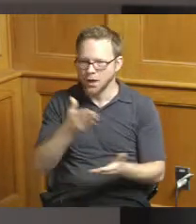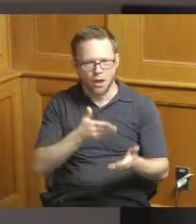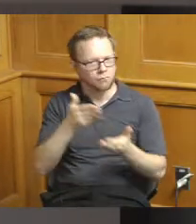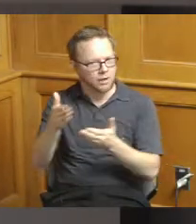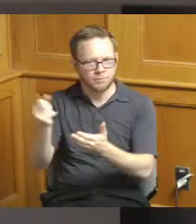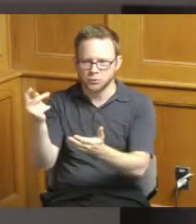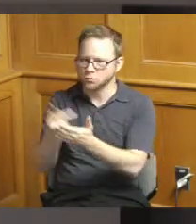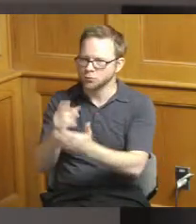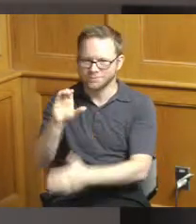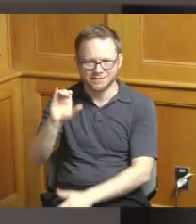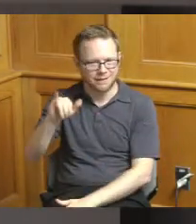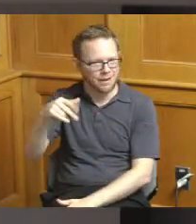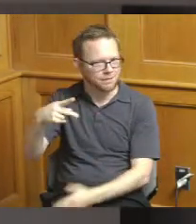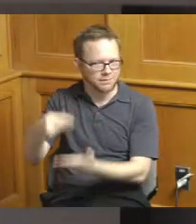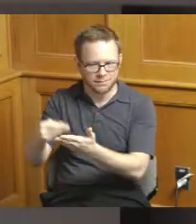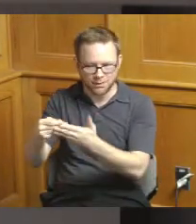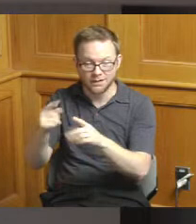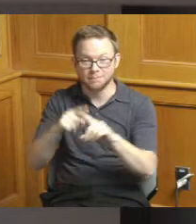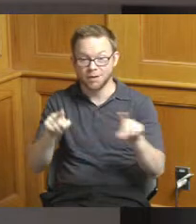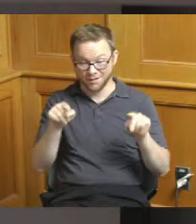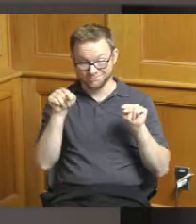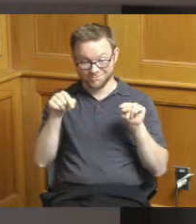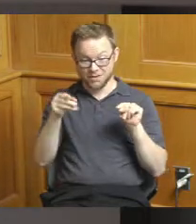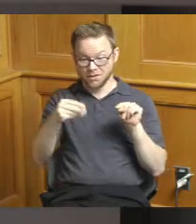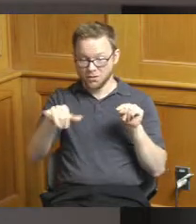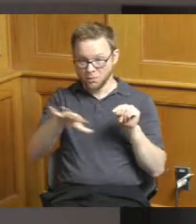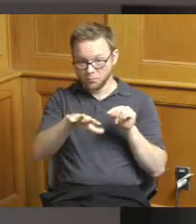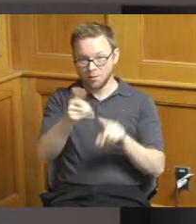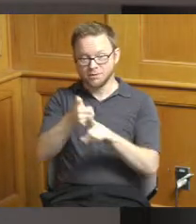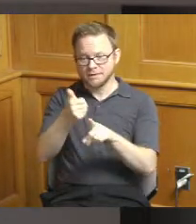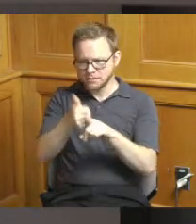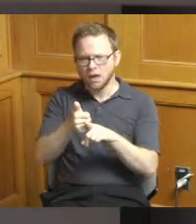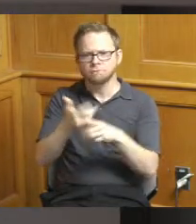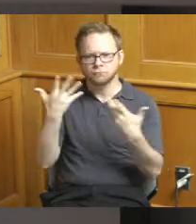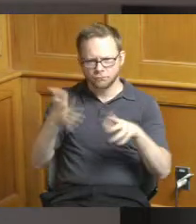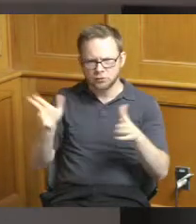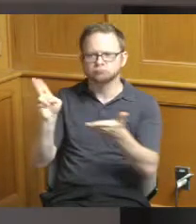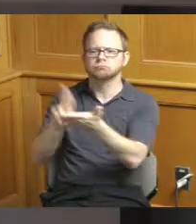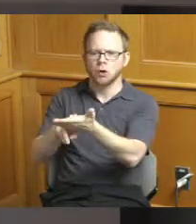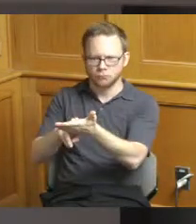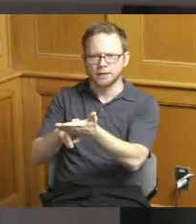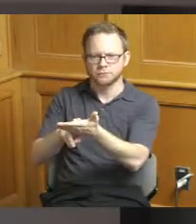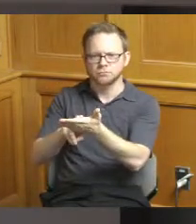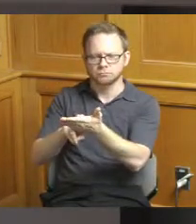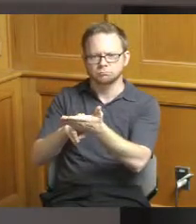but they were able to to get the property under contract anyways so right now they're looking